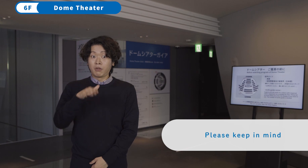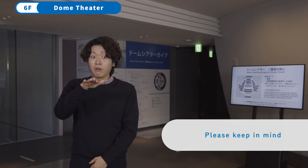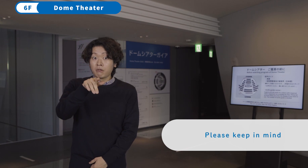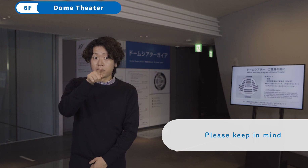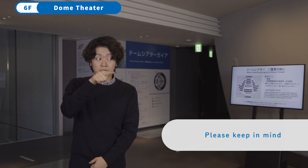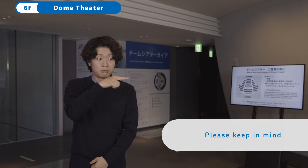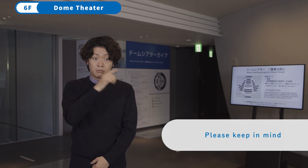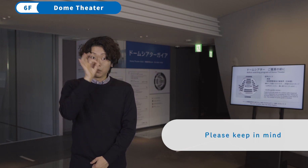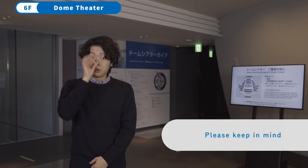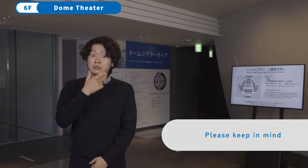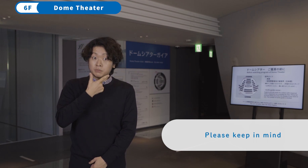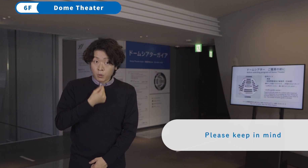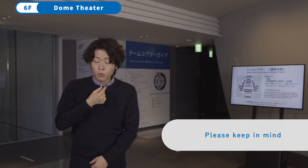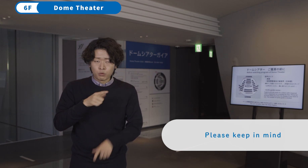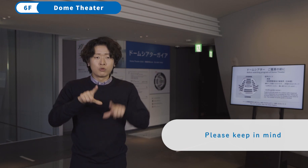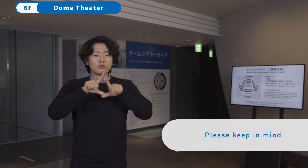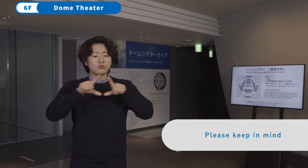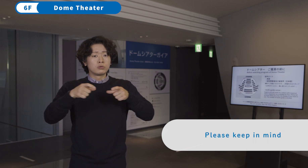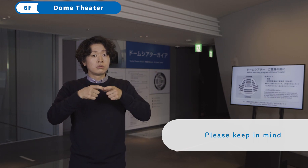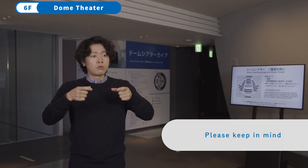Please keep in mind